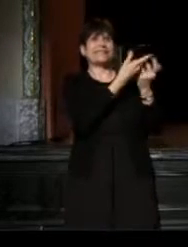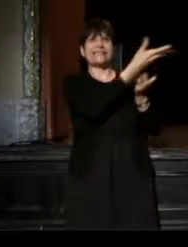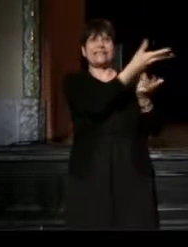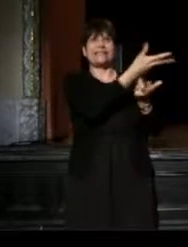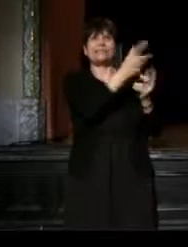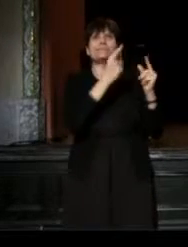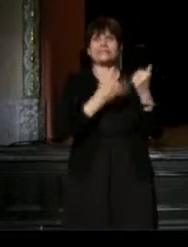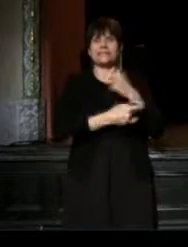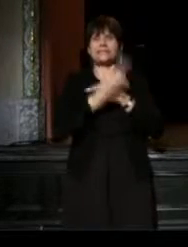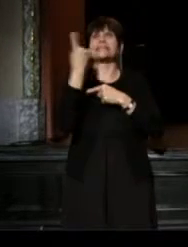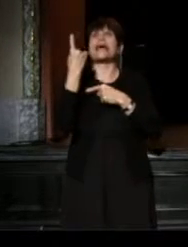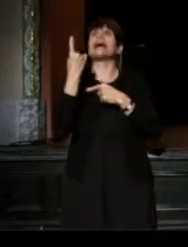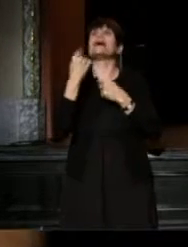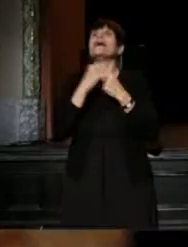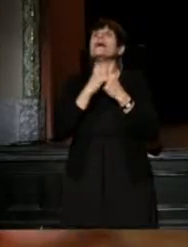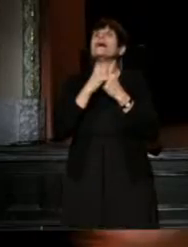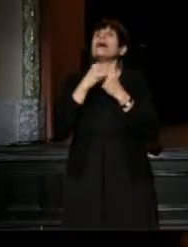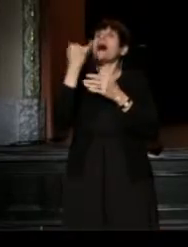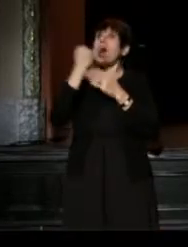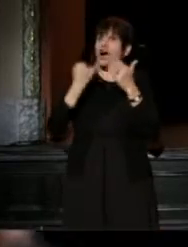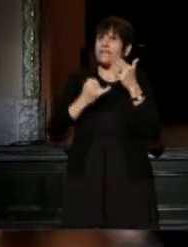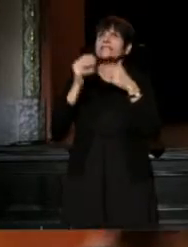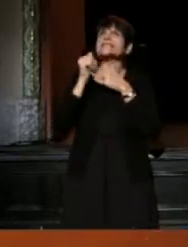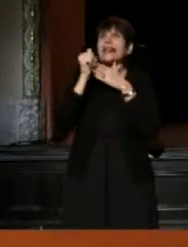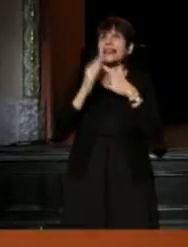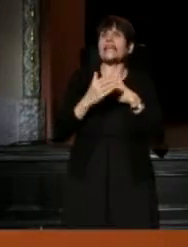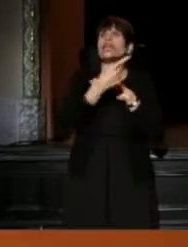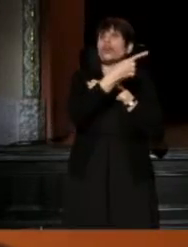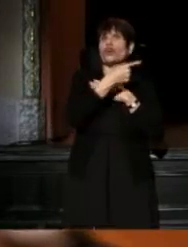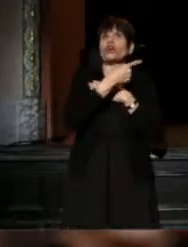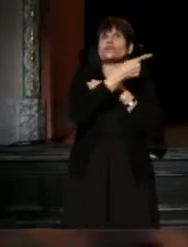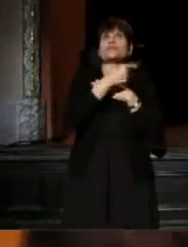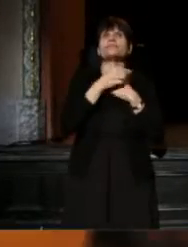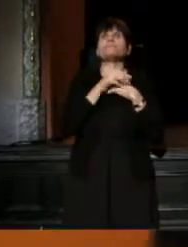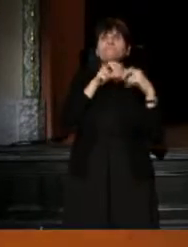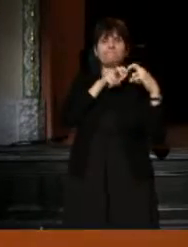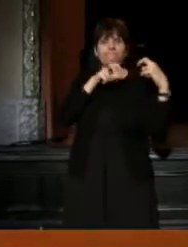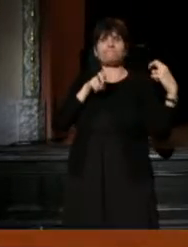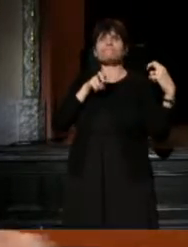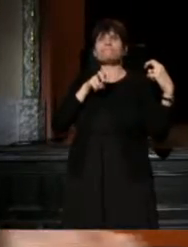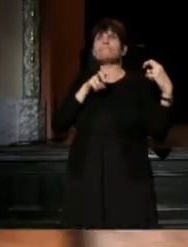These artistic leaders, as I said,